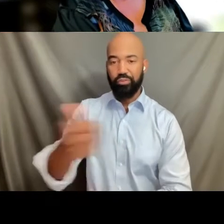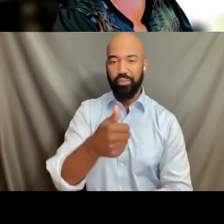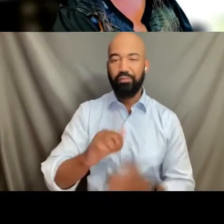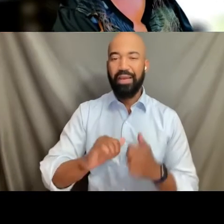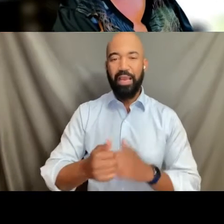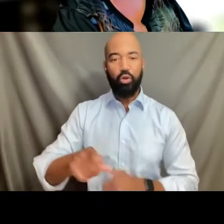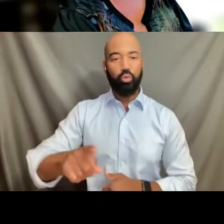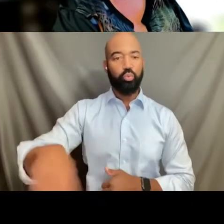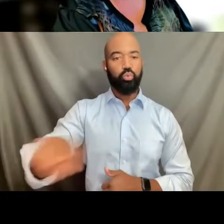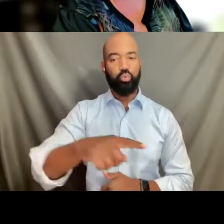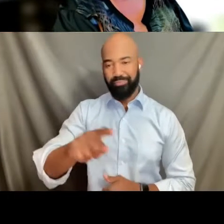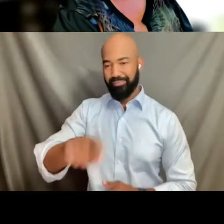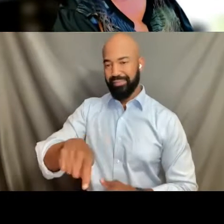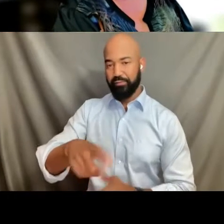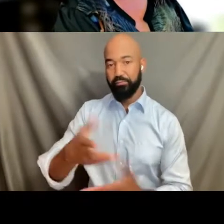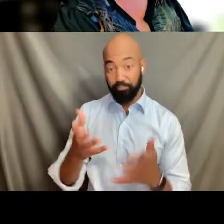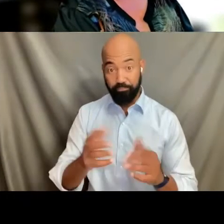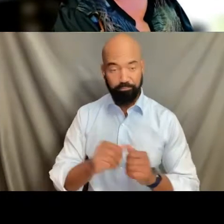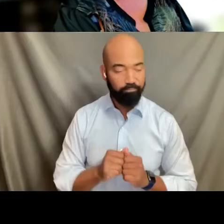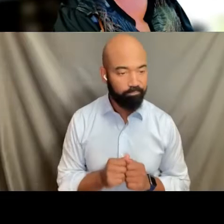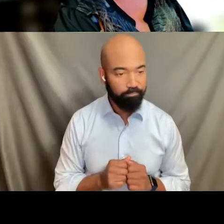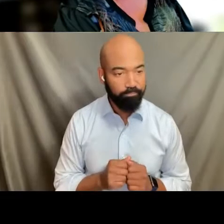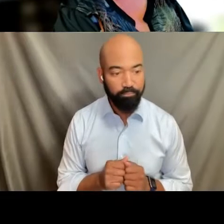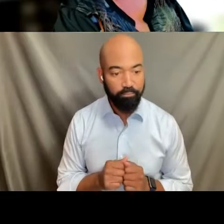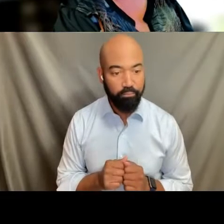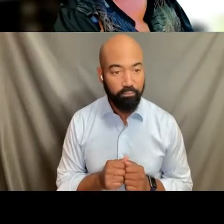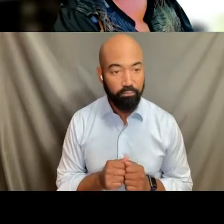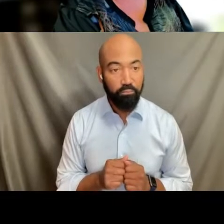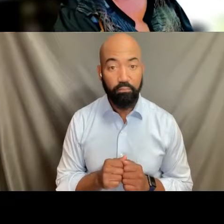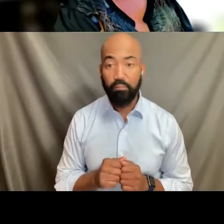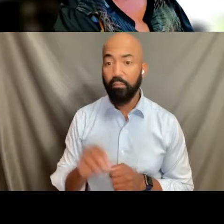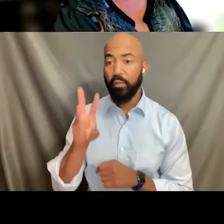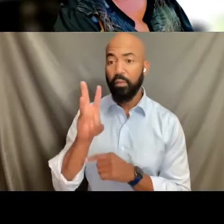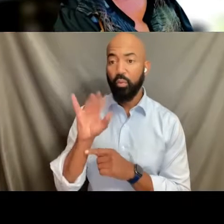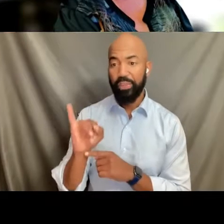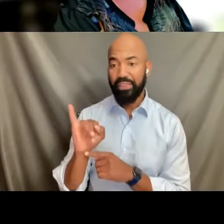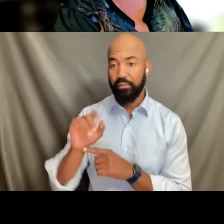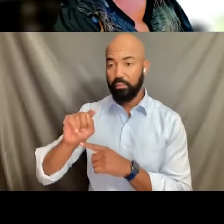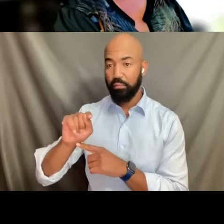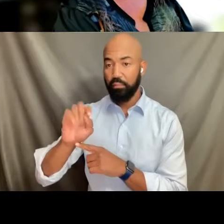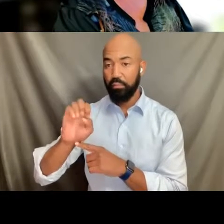Next please. So what is WiTeach? This is our first event.